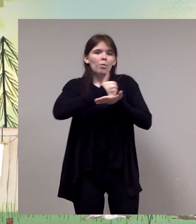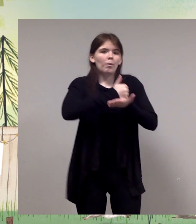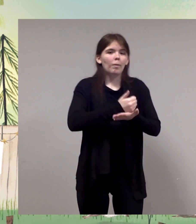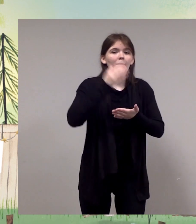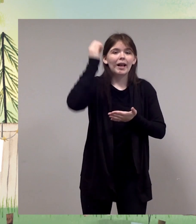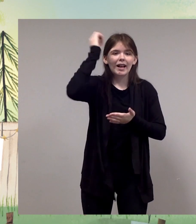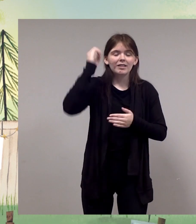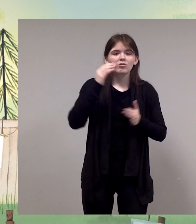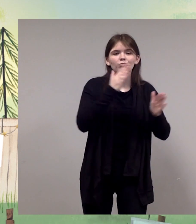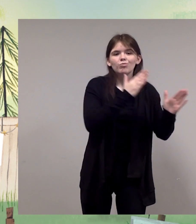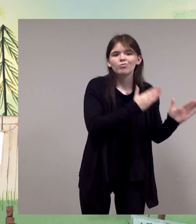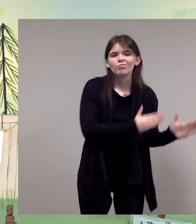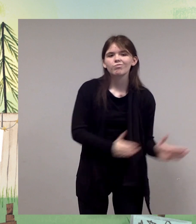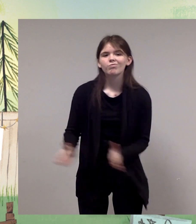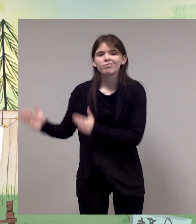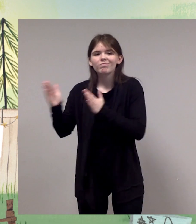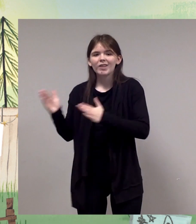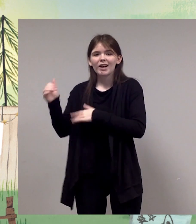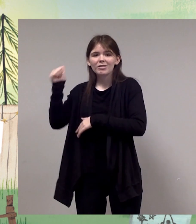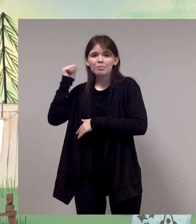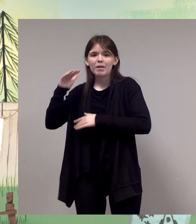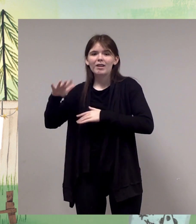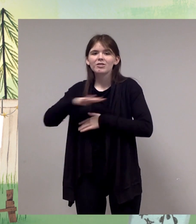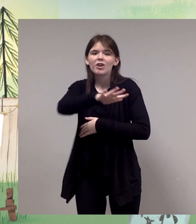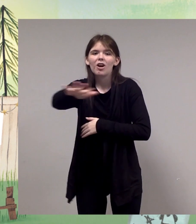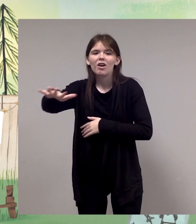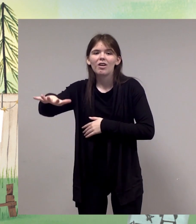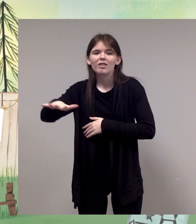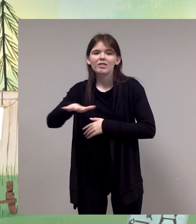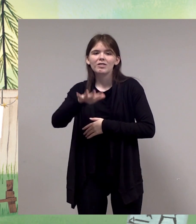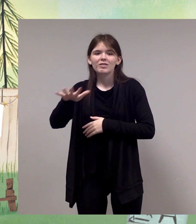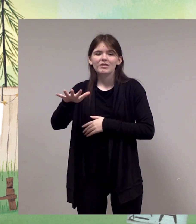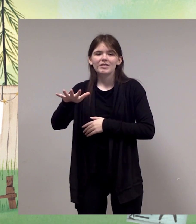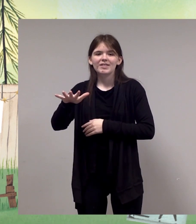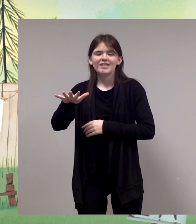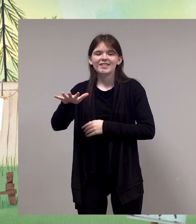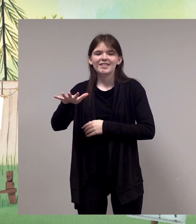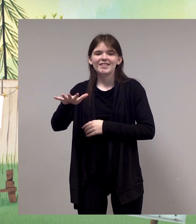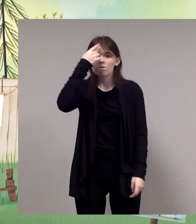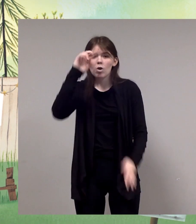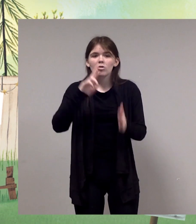Esther prepares the backyard for her big liftoff.